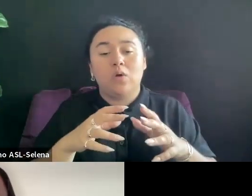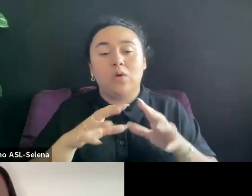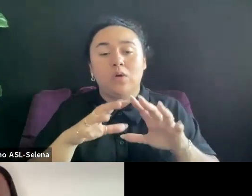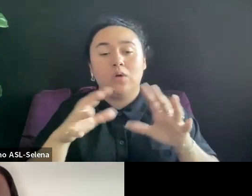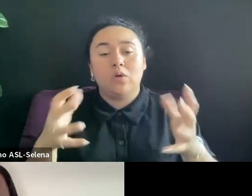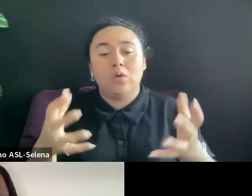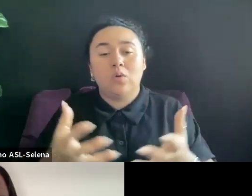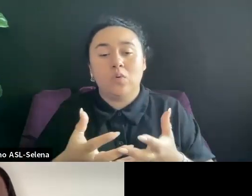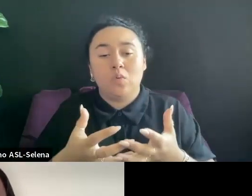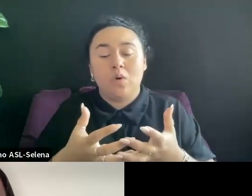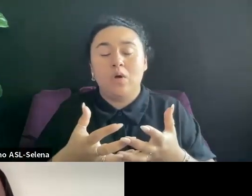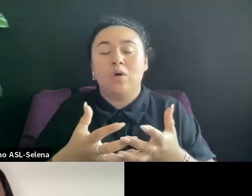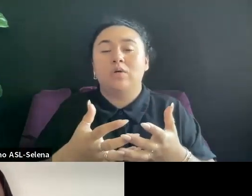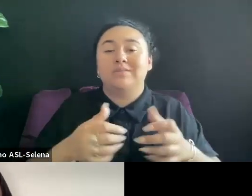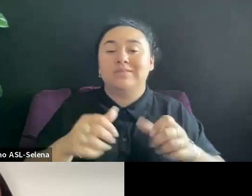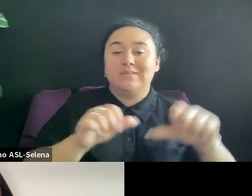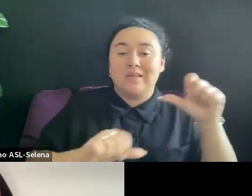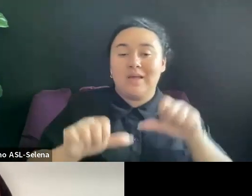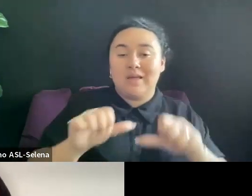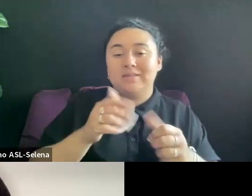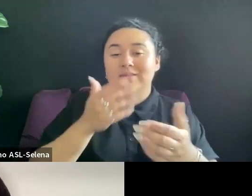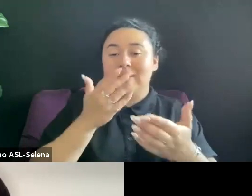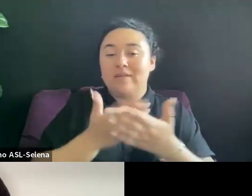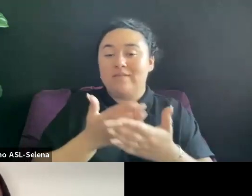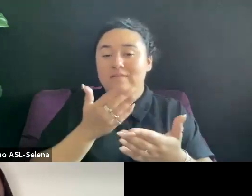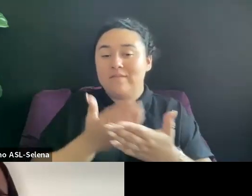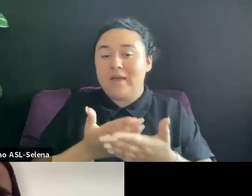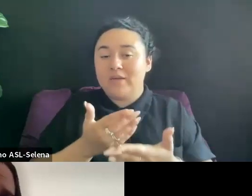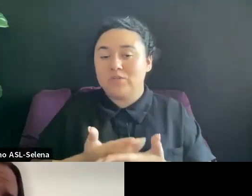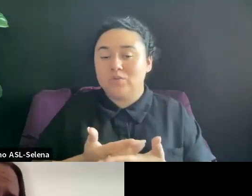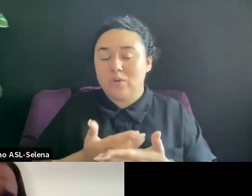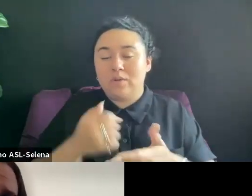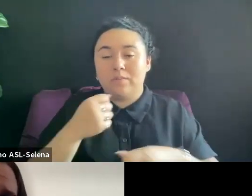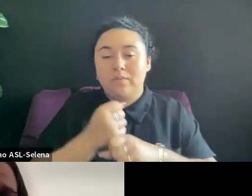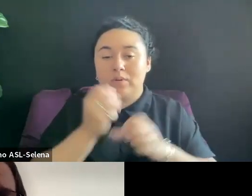FACTUAL PRODUCERS. AND THEY ARE A SCIENCE DOCUMENTARIES.